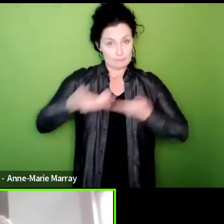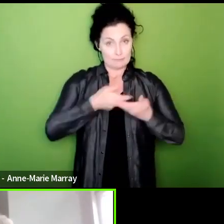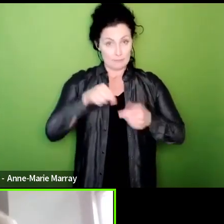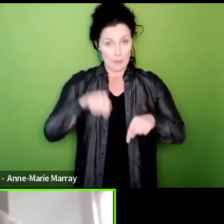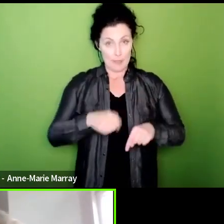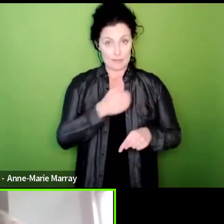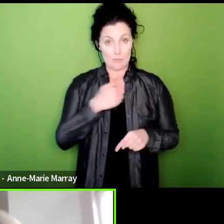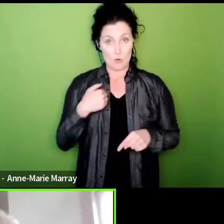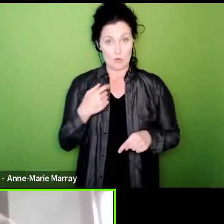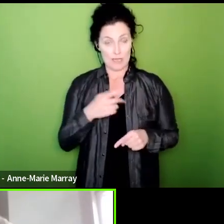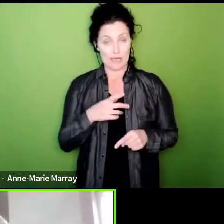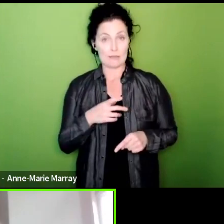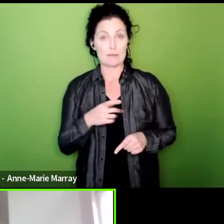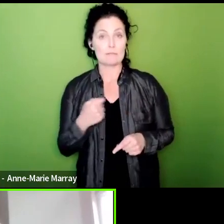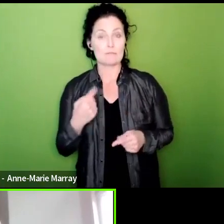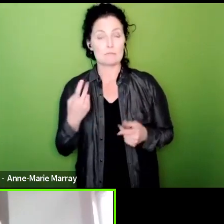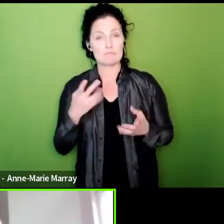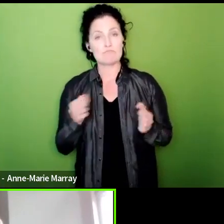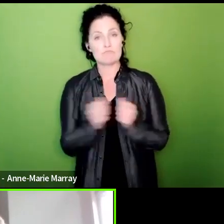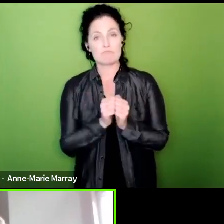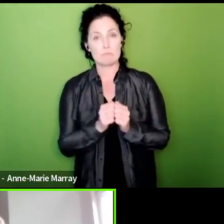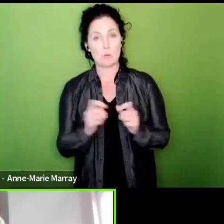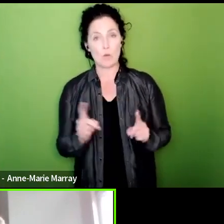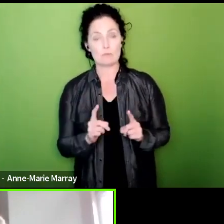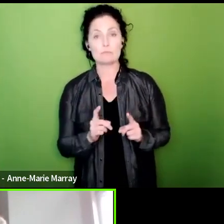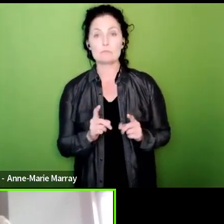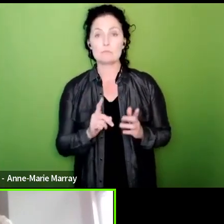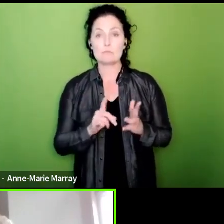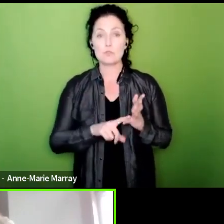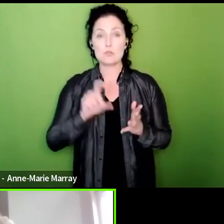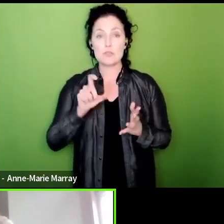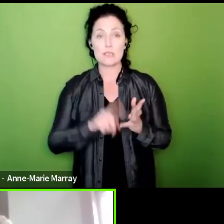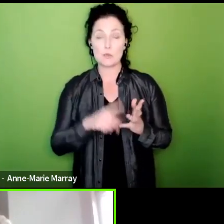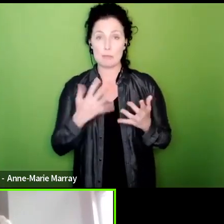we had is we are conscious that UCU has announced but the meeting that we're going to on Monday is